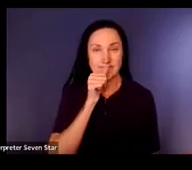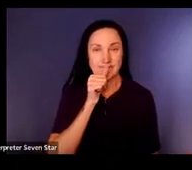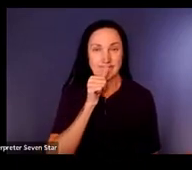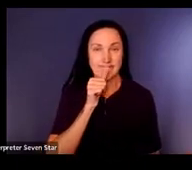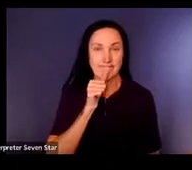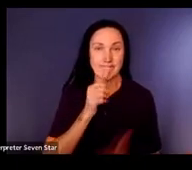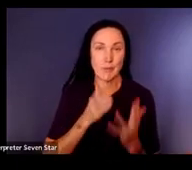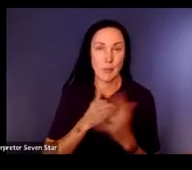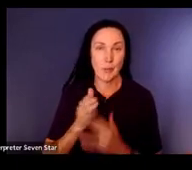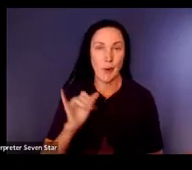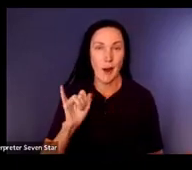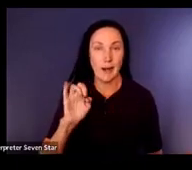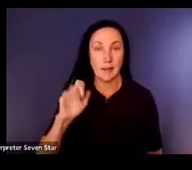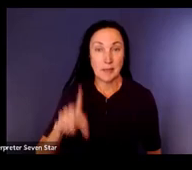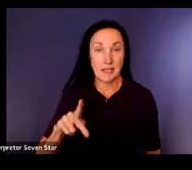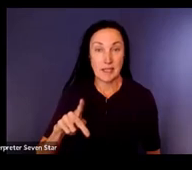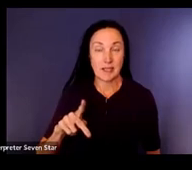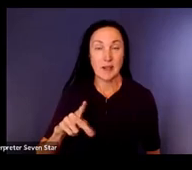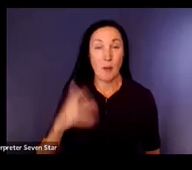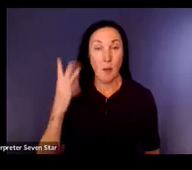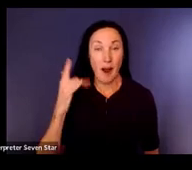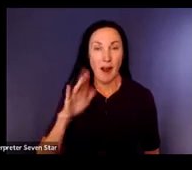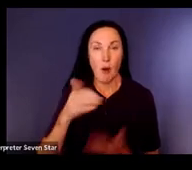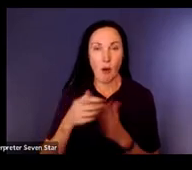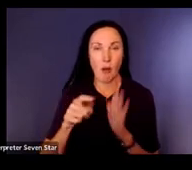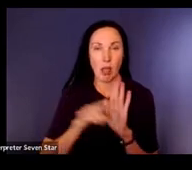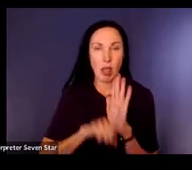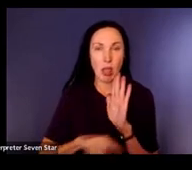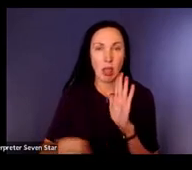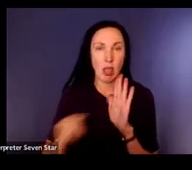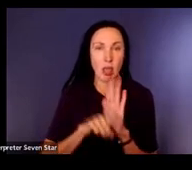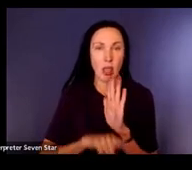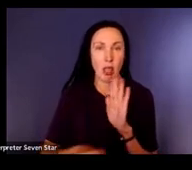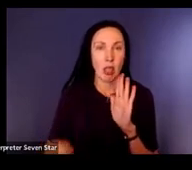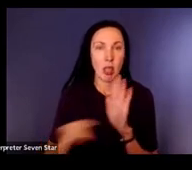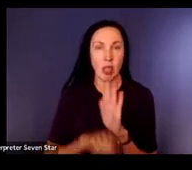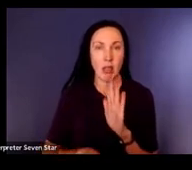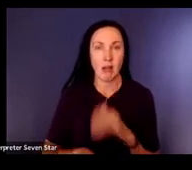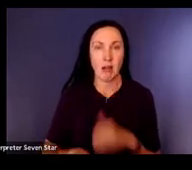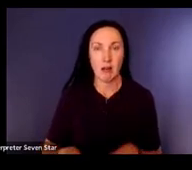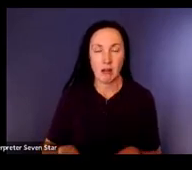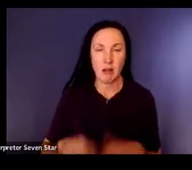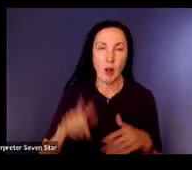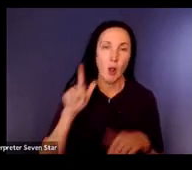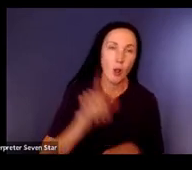you know this low score that their child has received and how hard that is we we want to